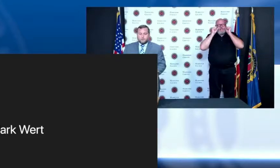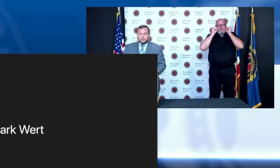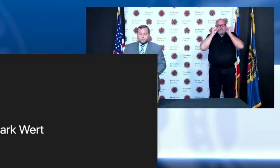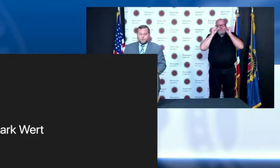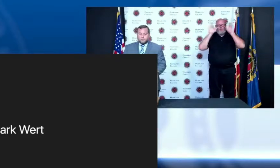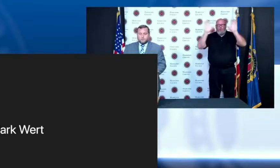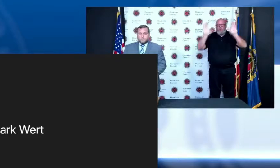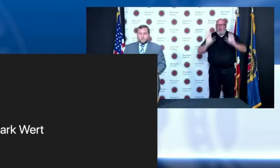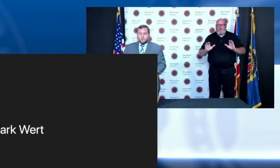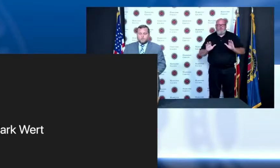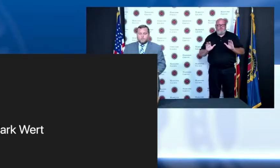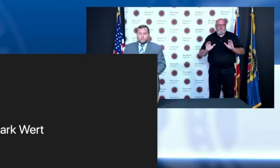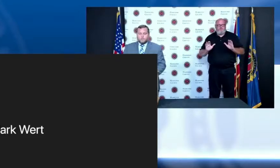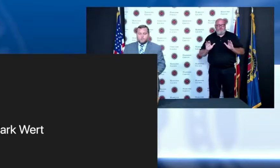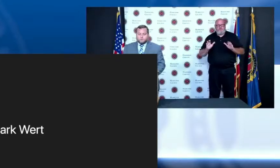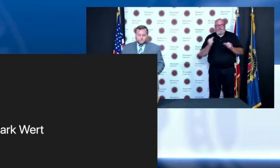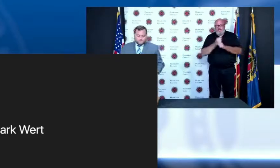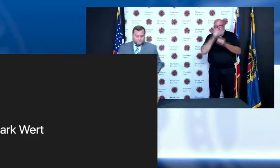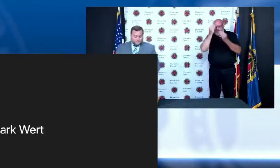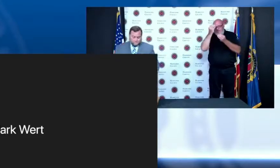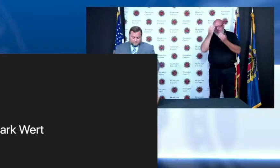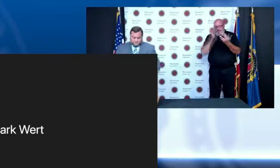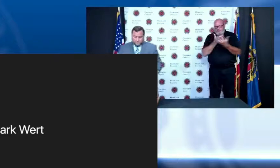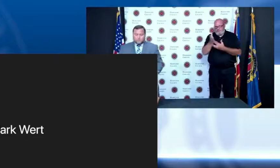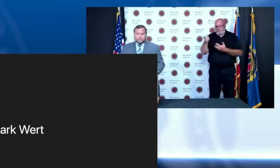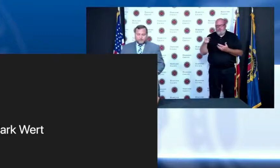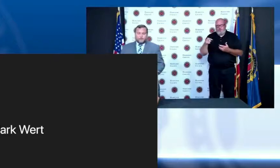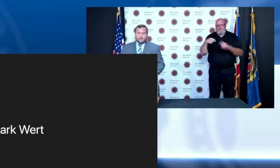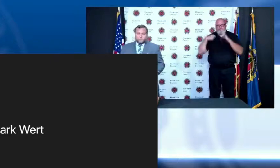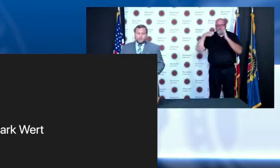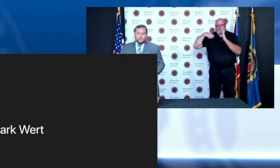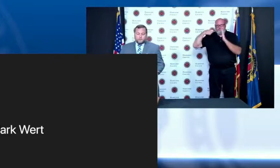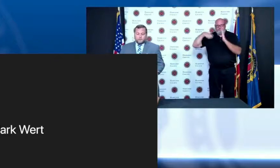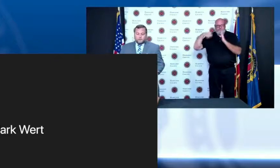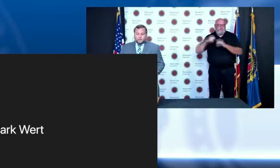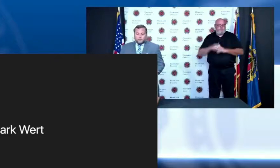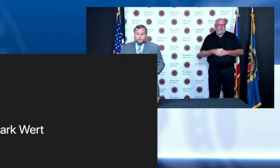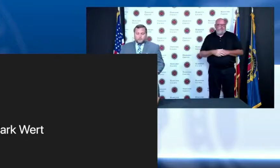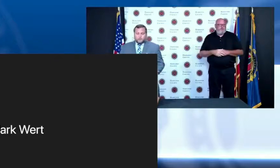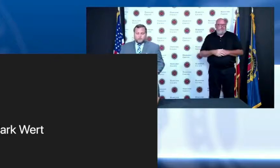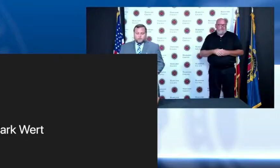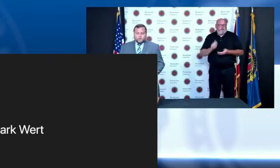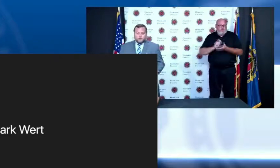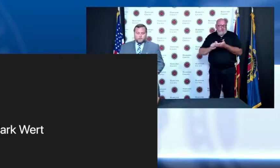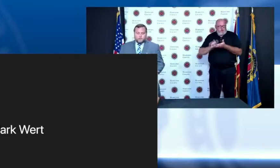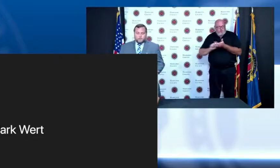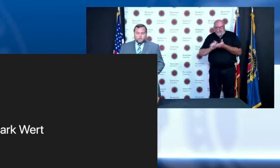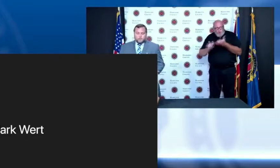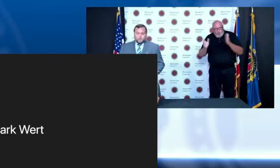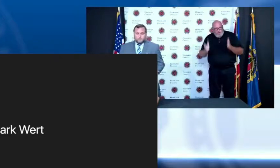I know that journalists appreciate it and I think the public does too my question